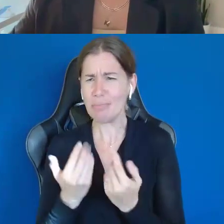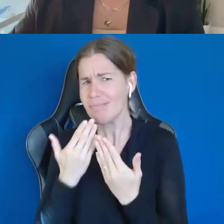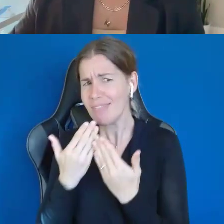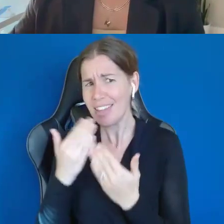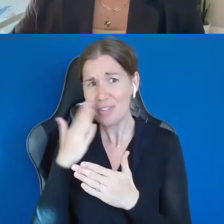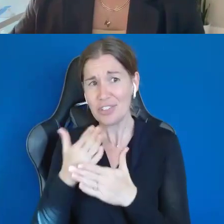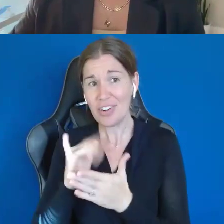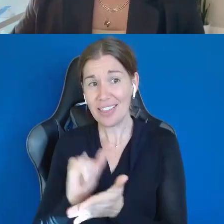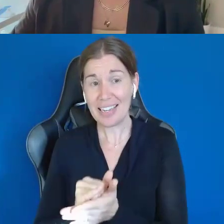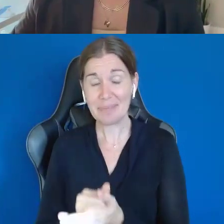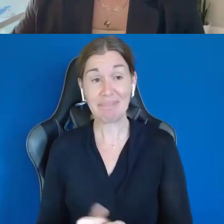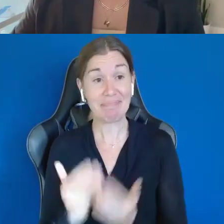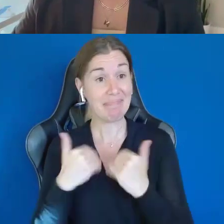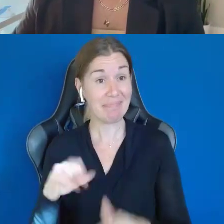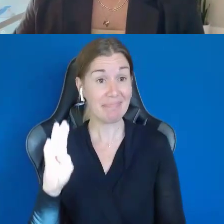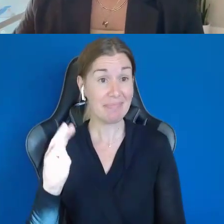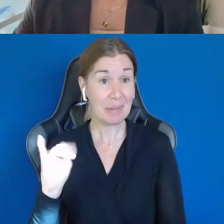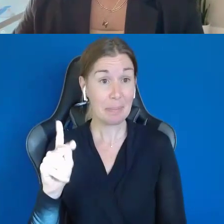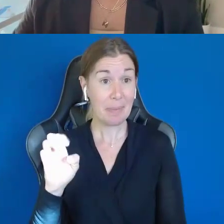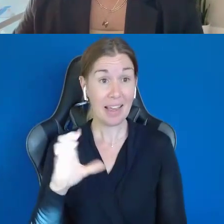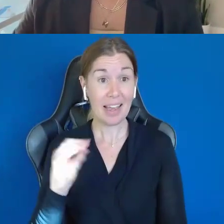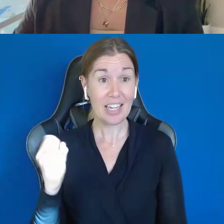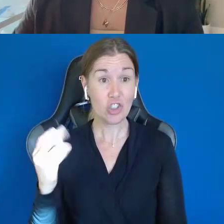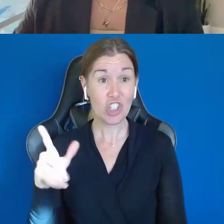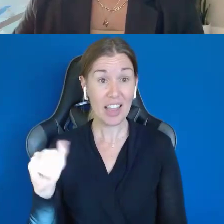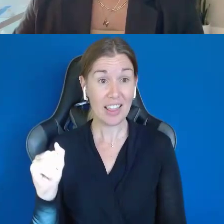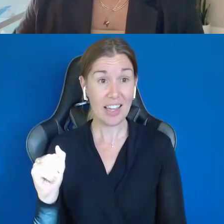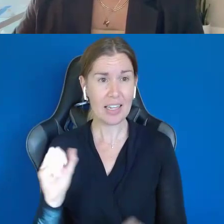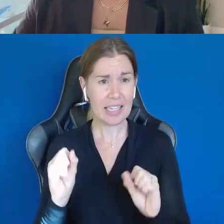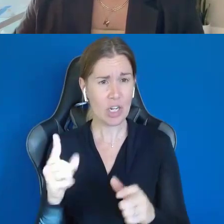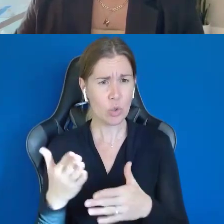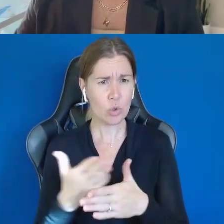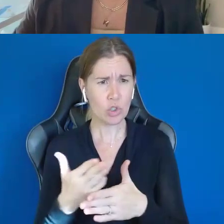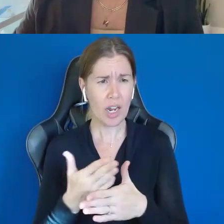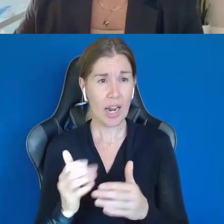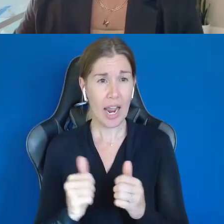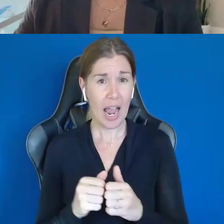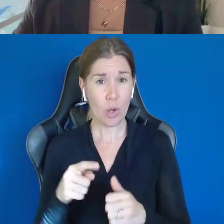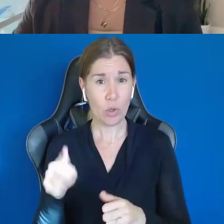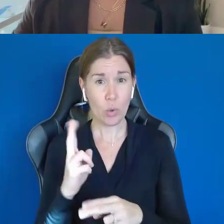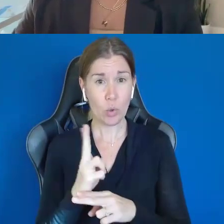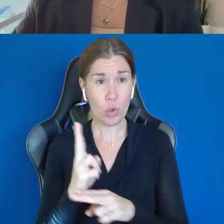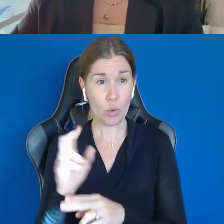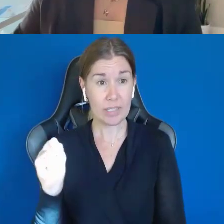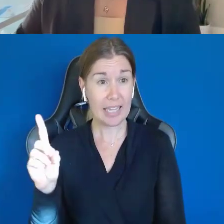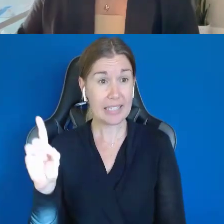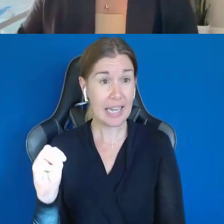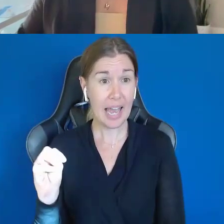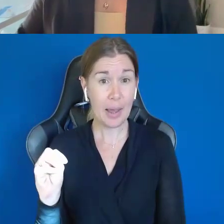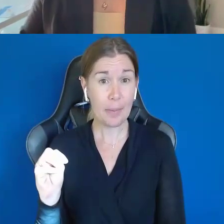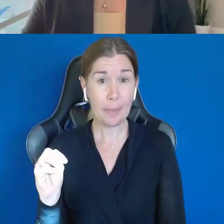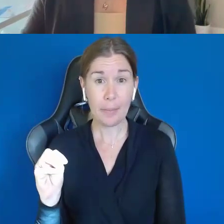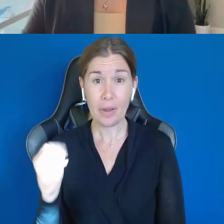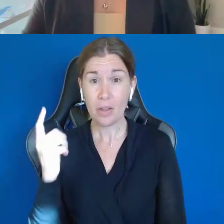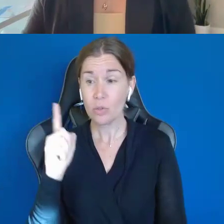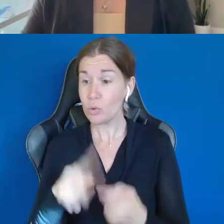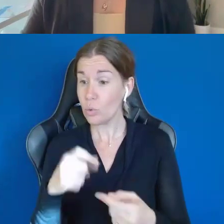Mike and Sheila, can you share how y'all use Supported Decision Making to make decisions